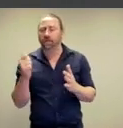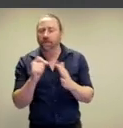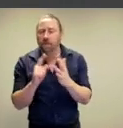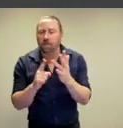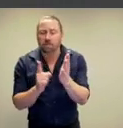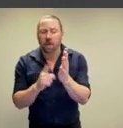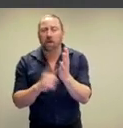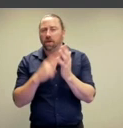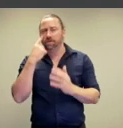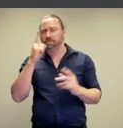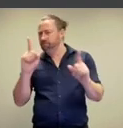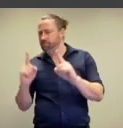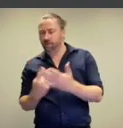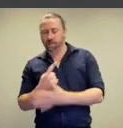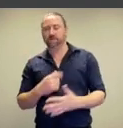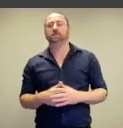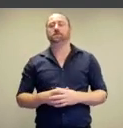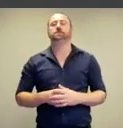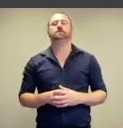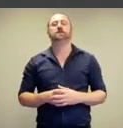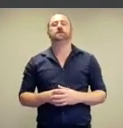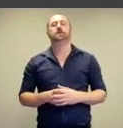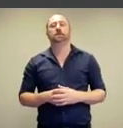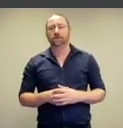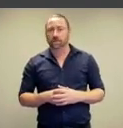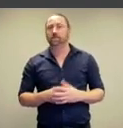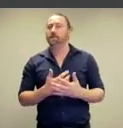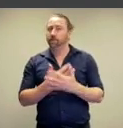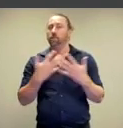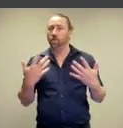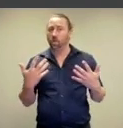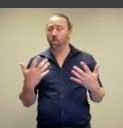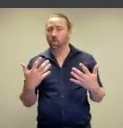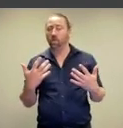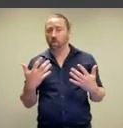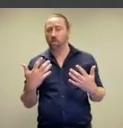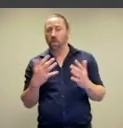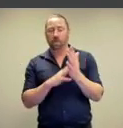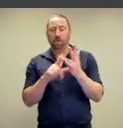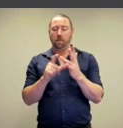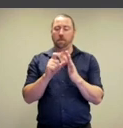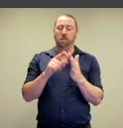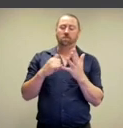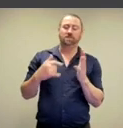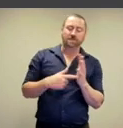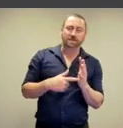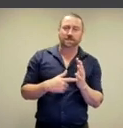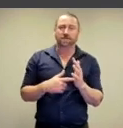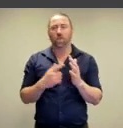Alright, let's share those results and see what we went with.